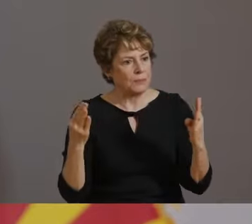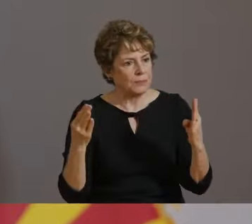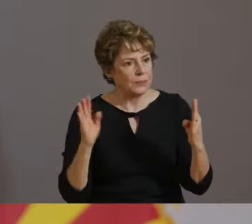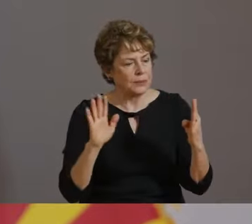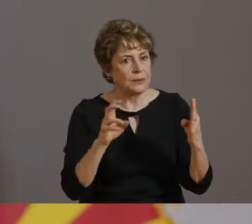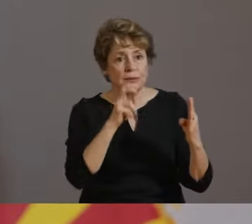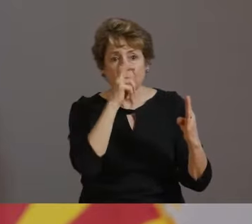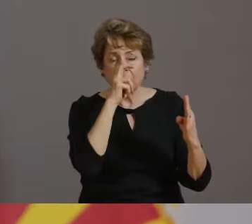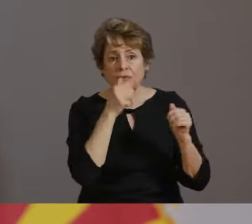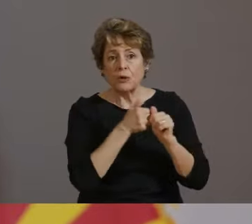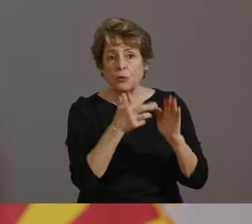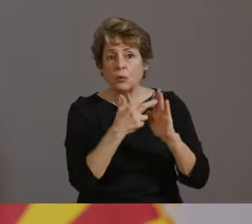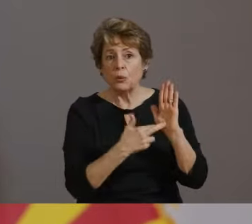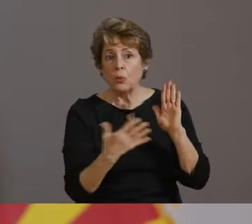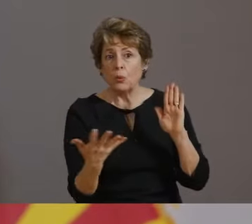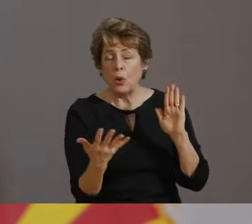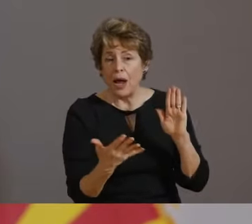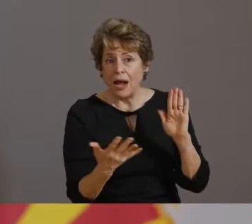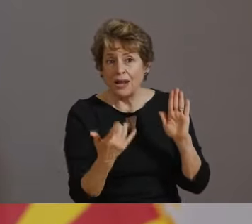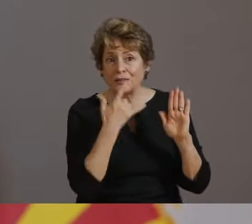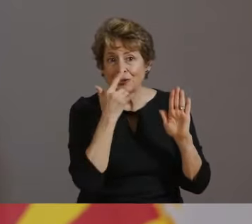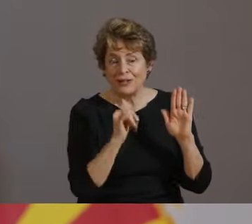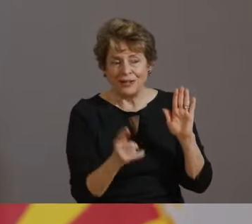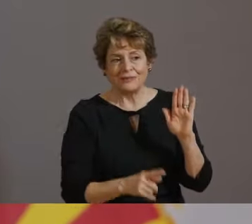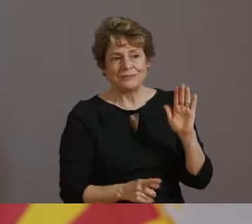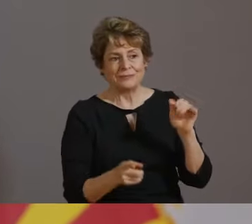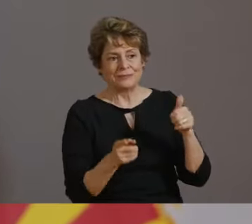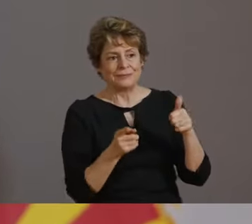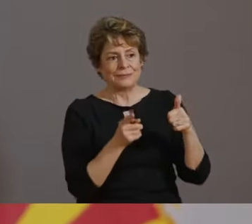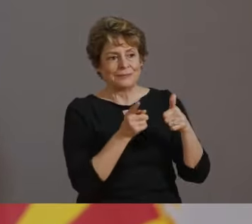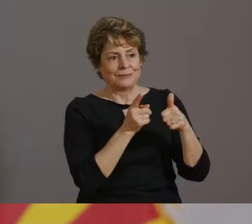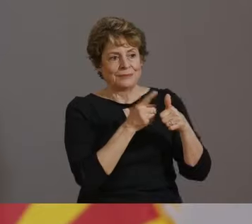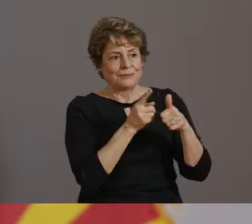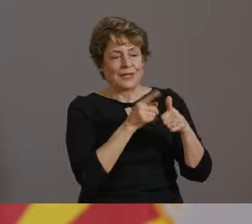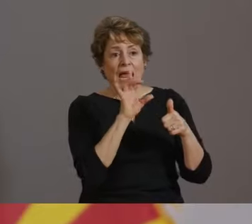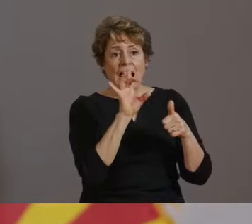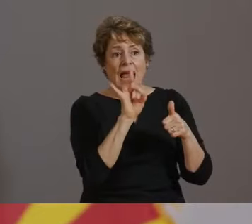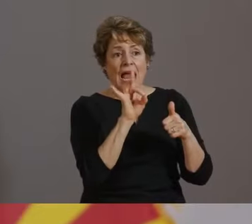THERE ARE EIGHT COUNTIES IN THE MODERATE CATEGORY, INCLUDING PIMA COUNTY AND MARICOPA, AND THERE'S